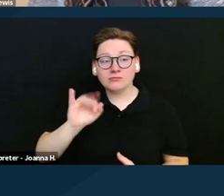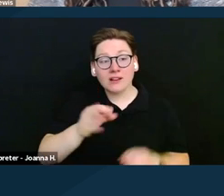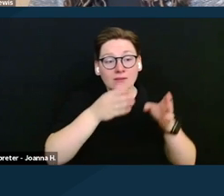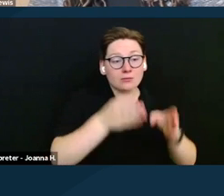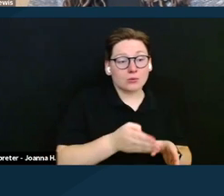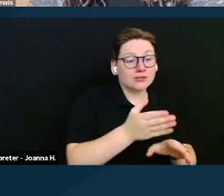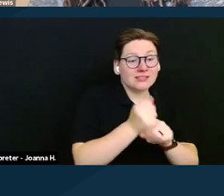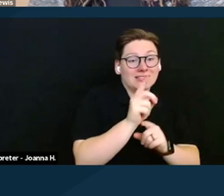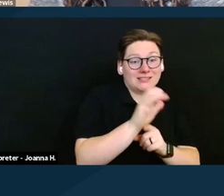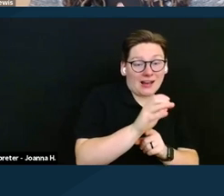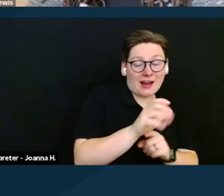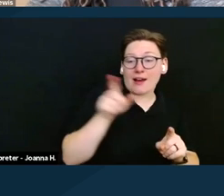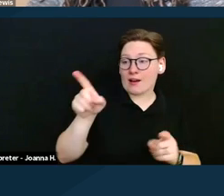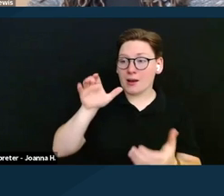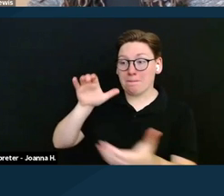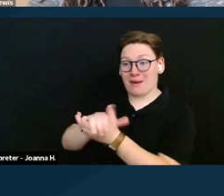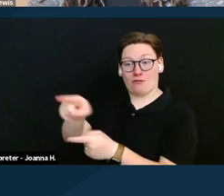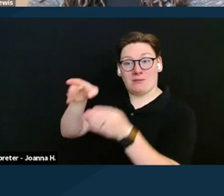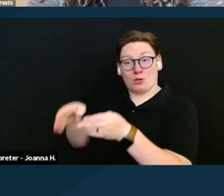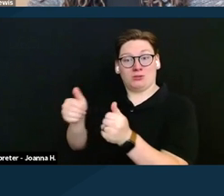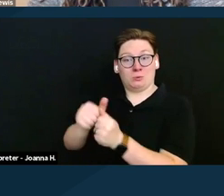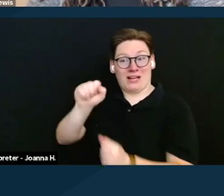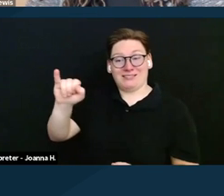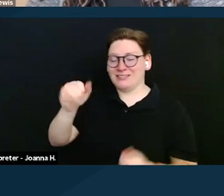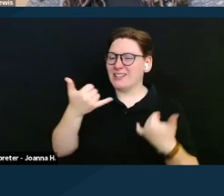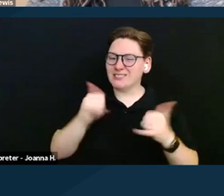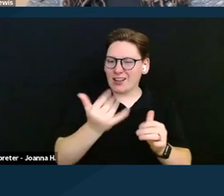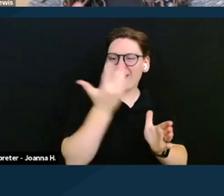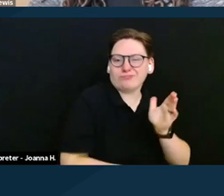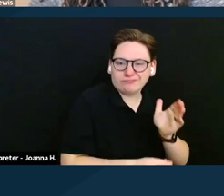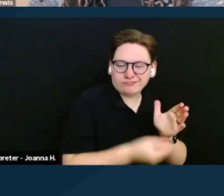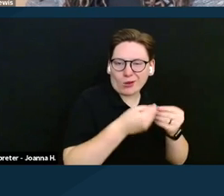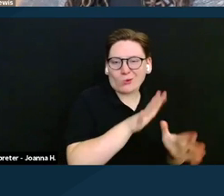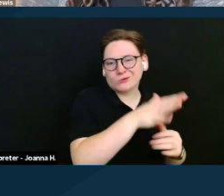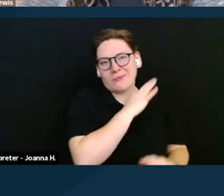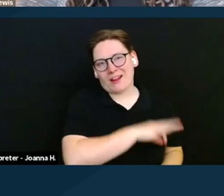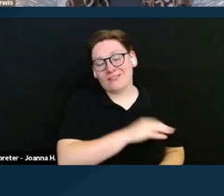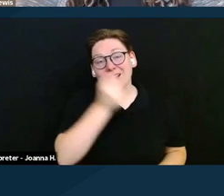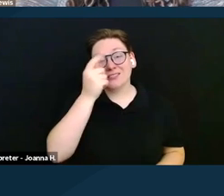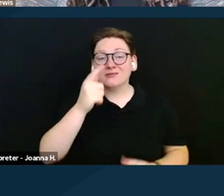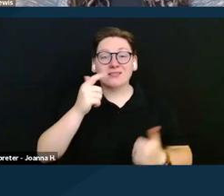someone receiving SSI, their benefits would still be lost, and it's a lifetime bar on benefits.